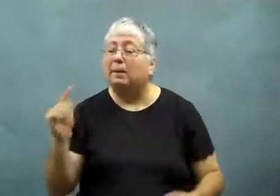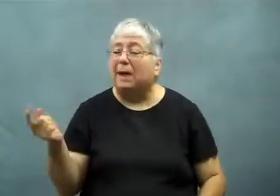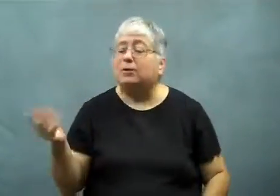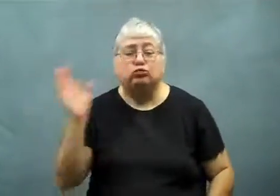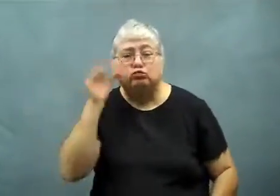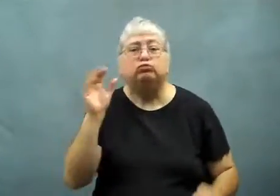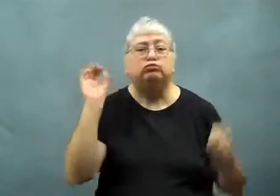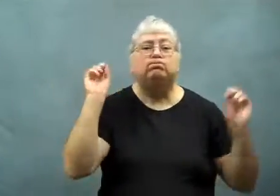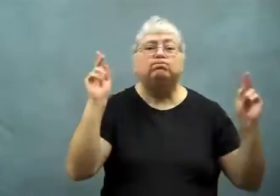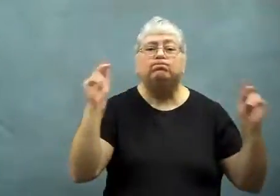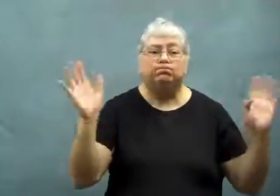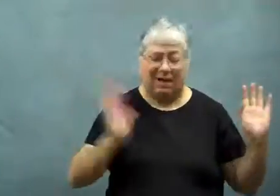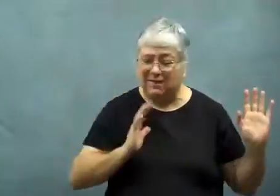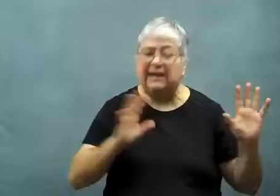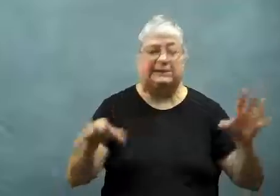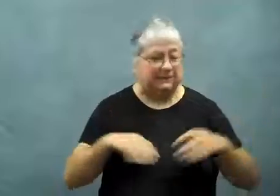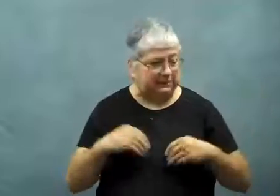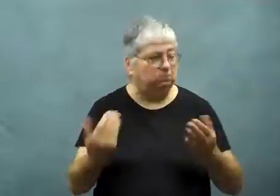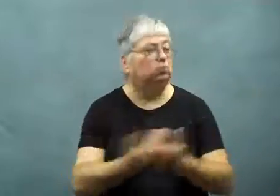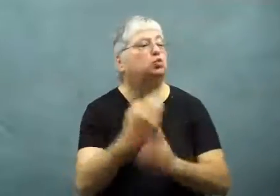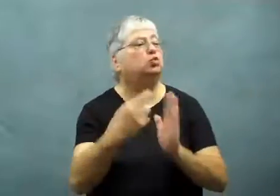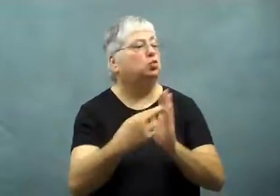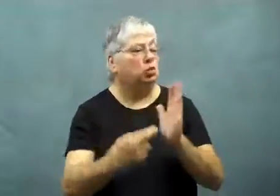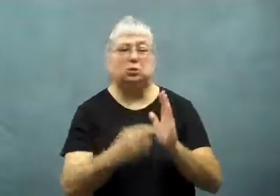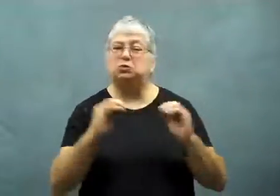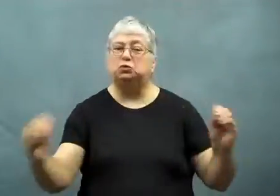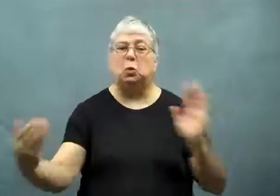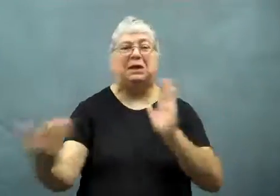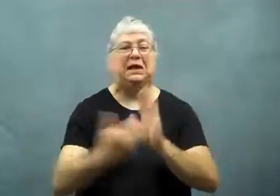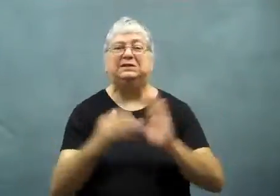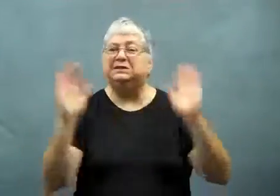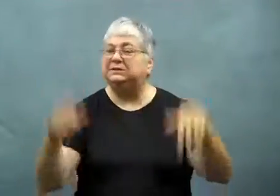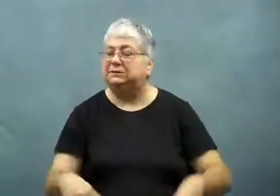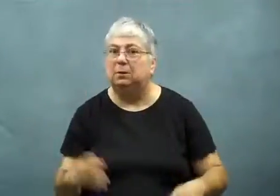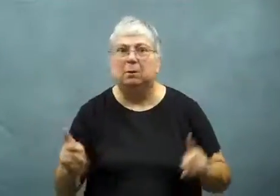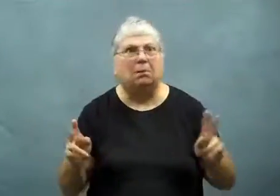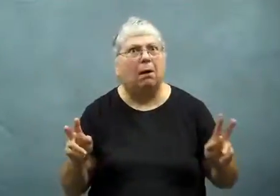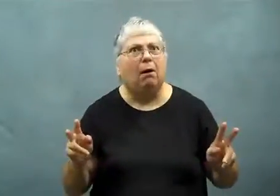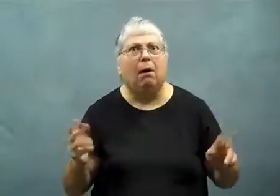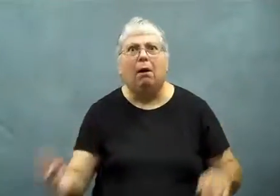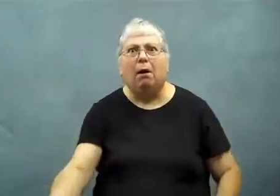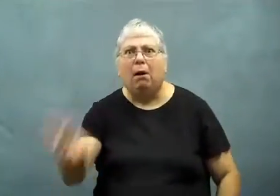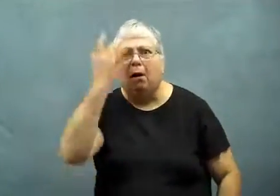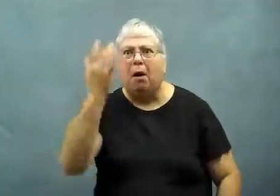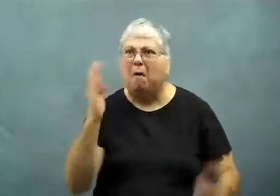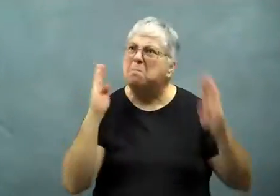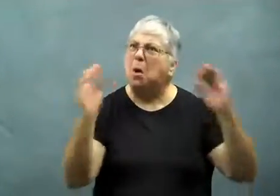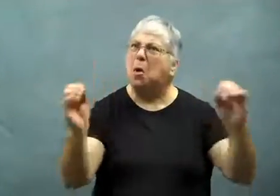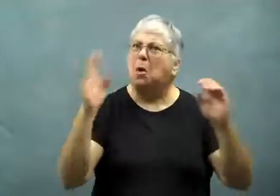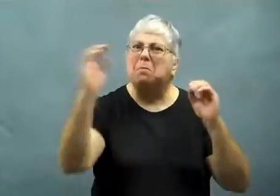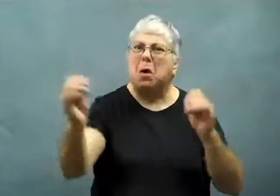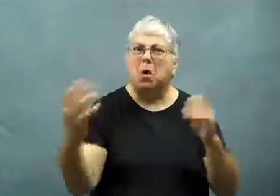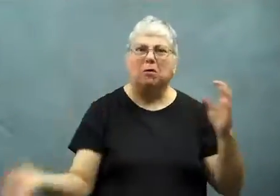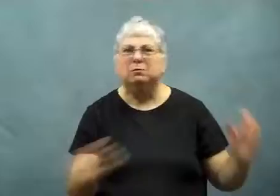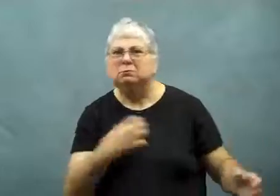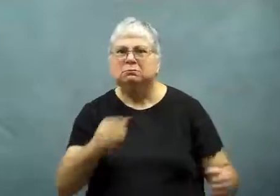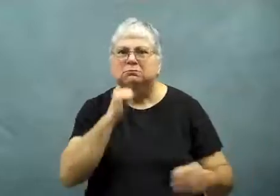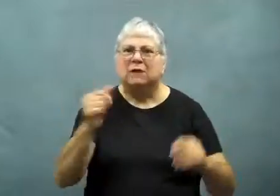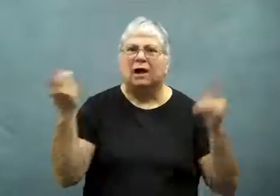Boehner went ahead and said the new rules were accepted without opposition.